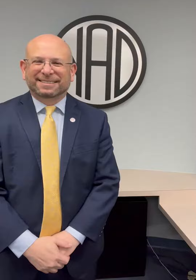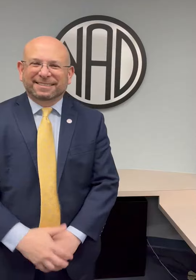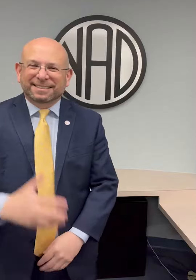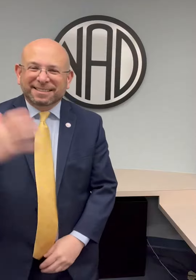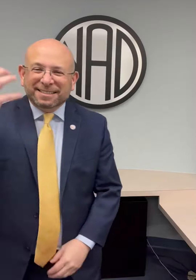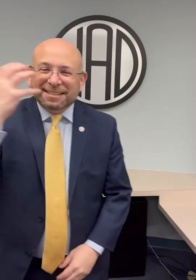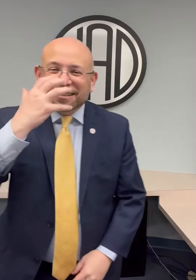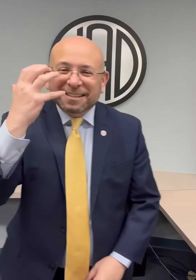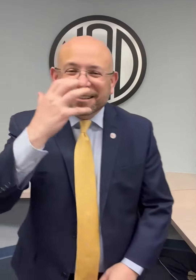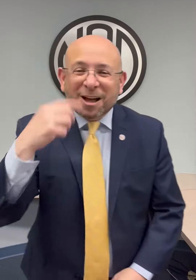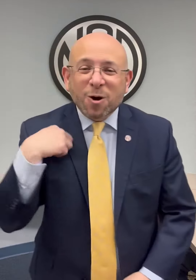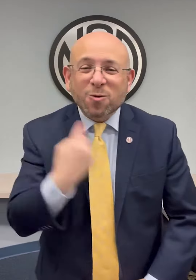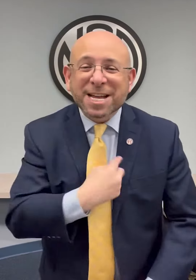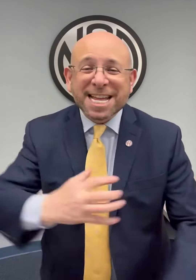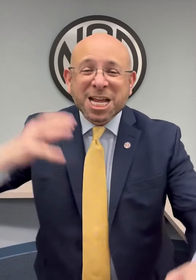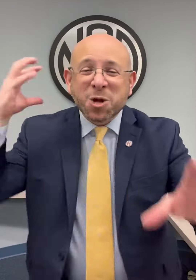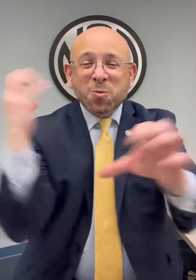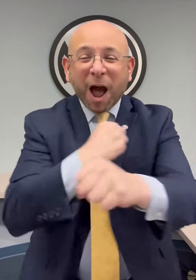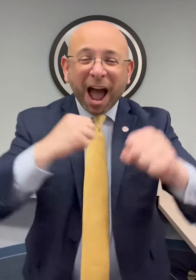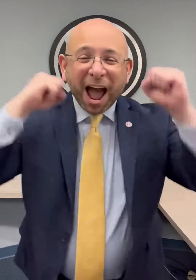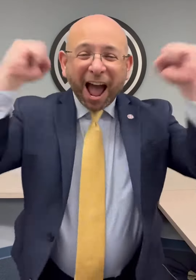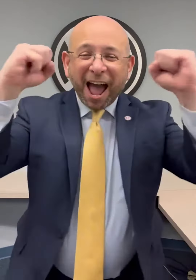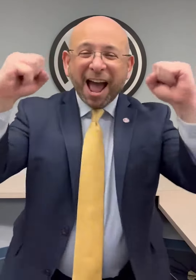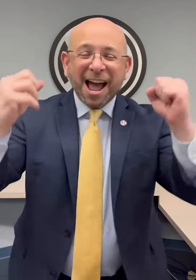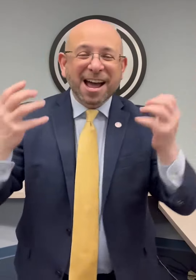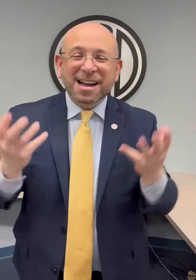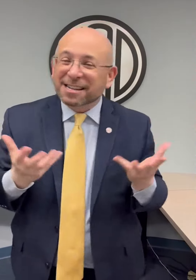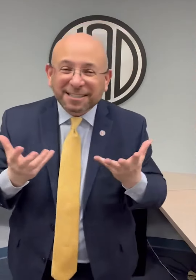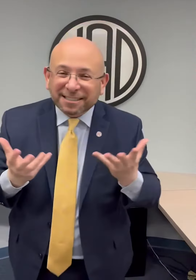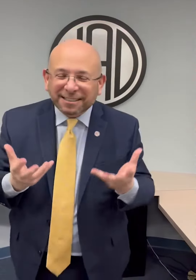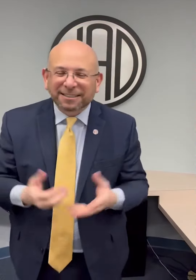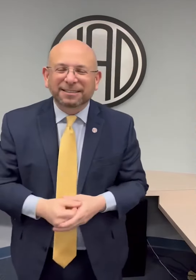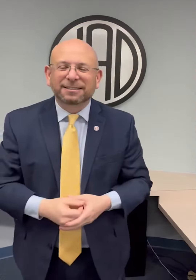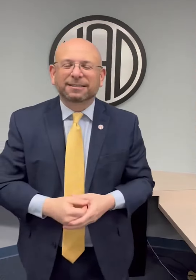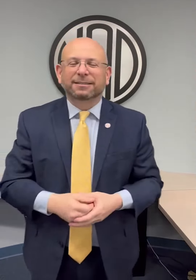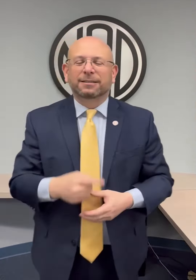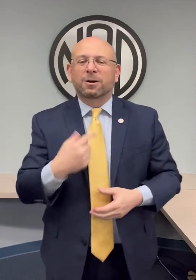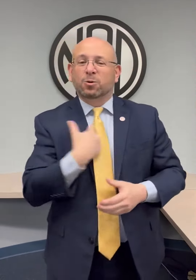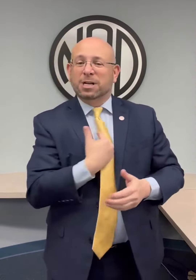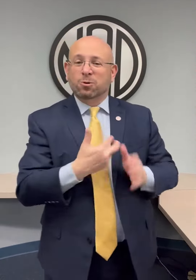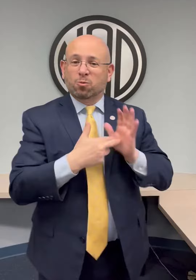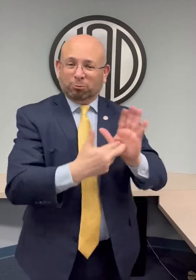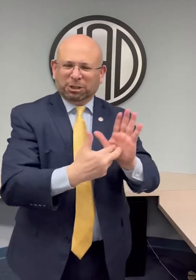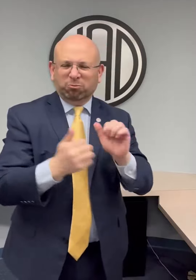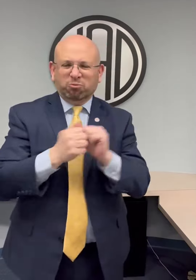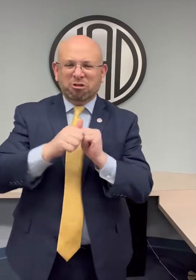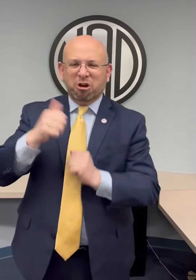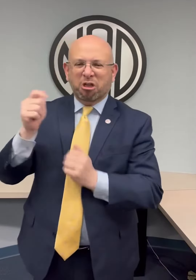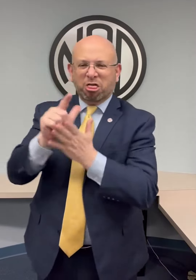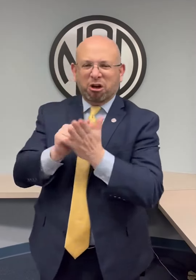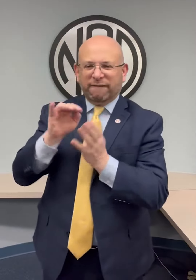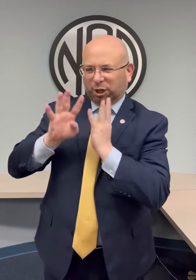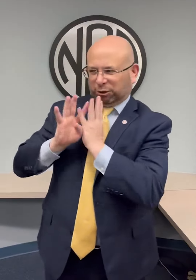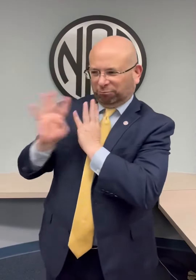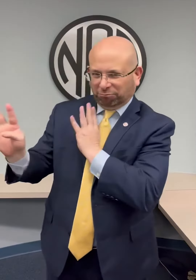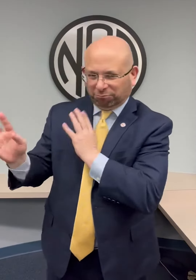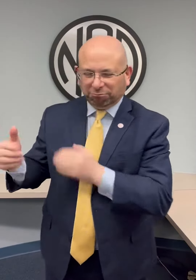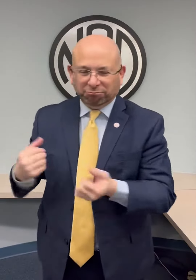We WON! Along with other lawyers and law firms,